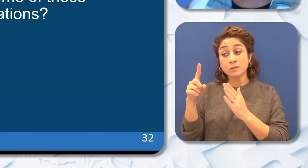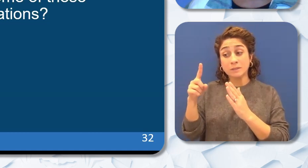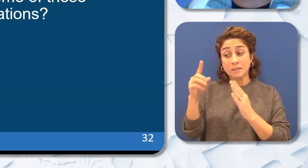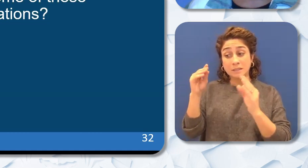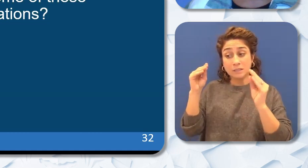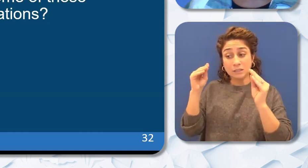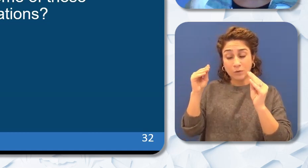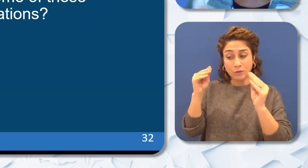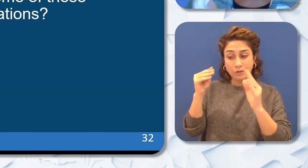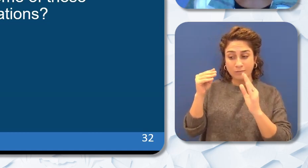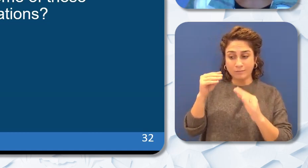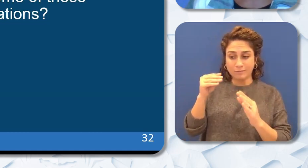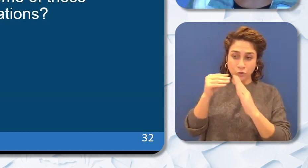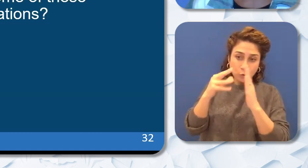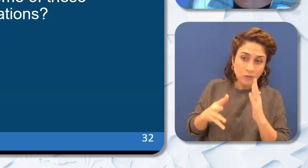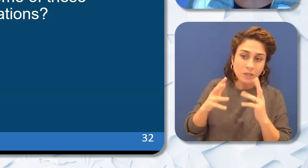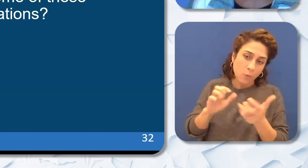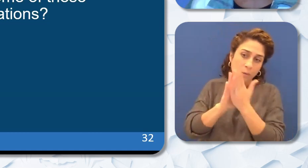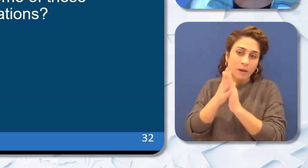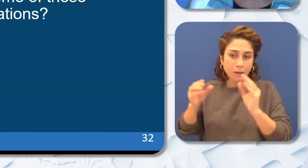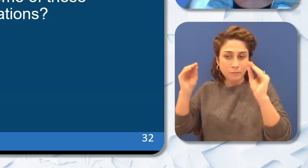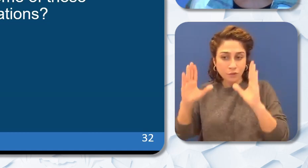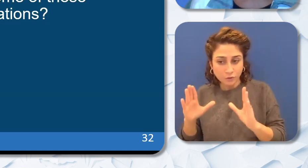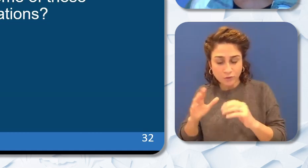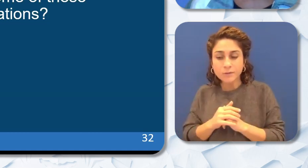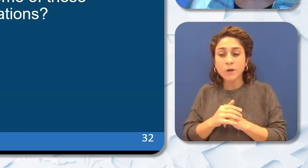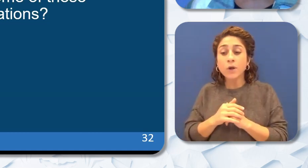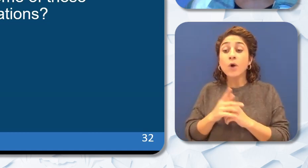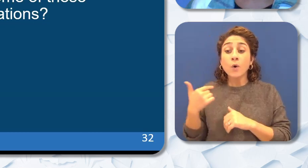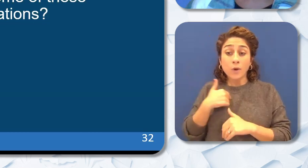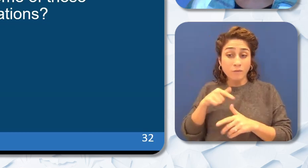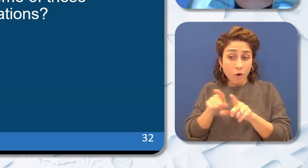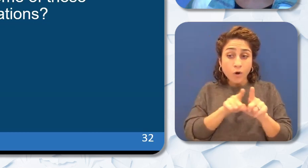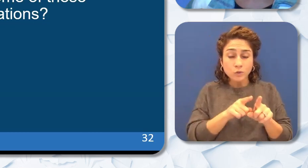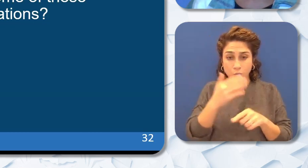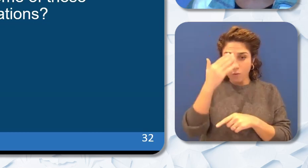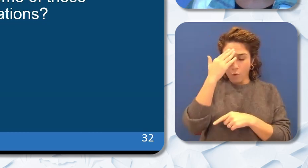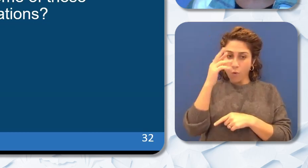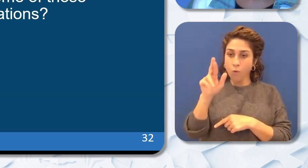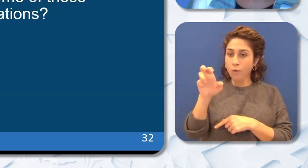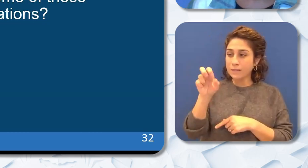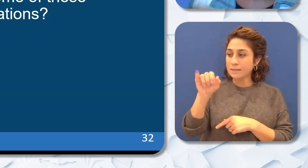programs. Teacher residencies as you've learned is also an excellent pathway to support educators